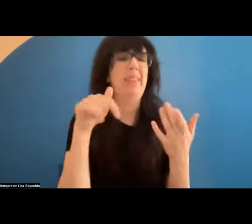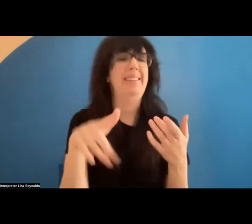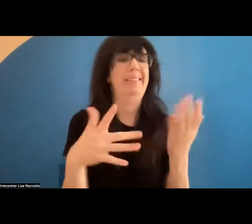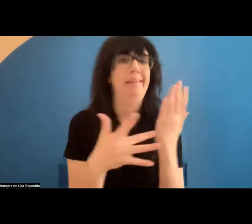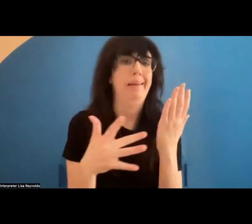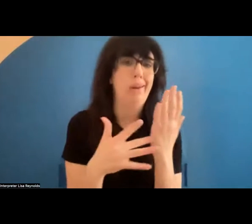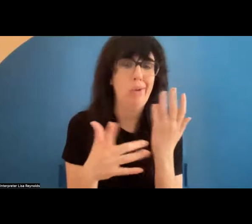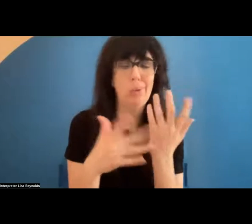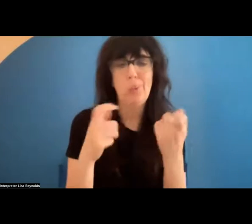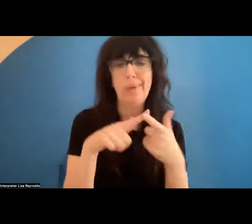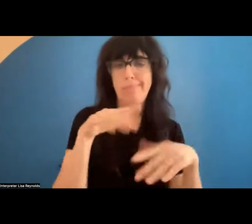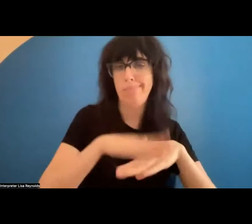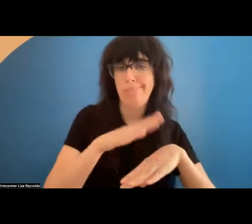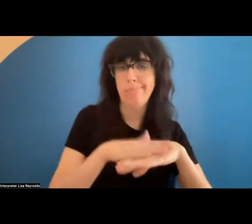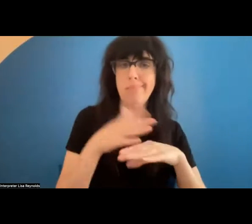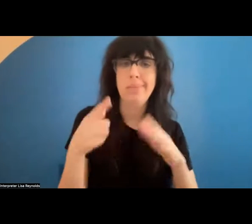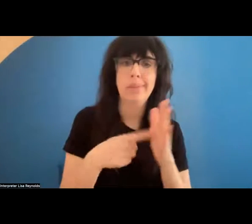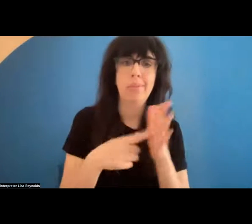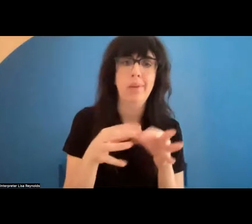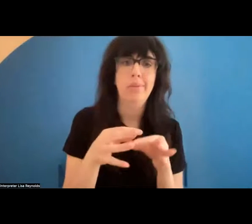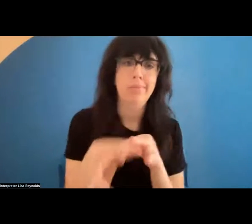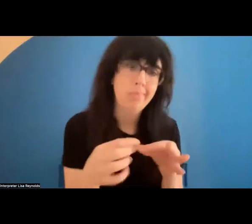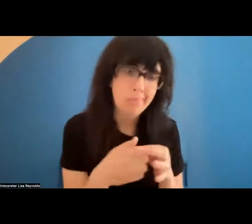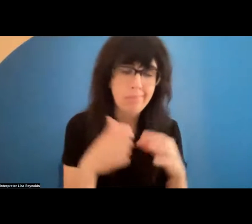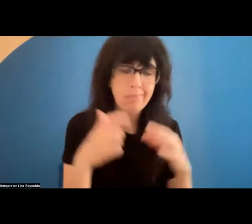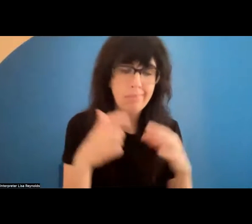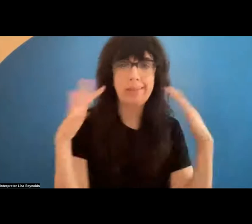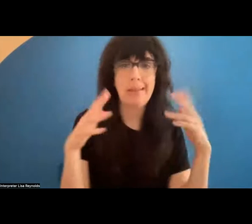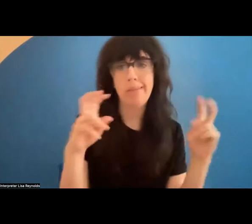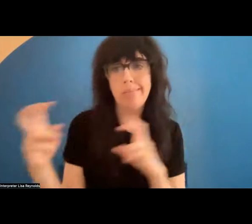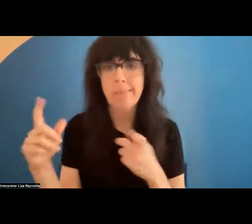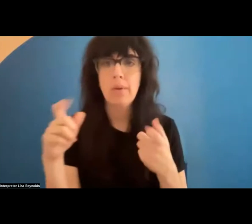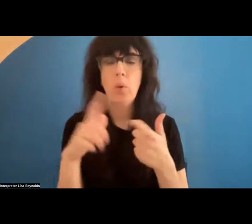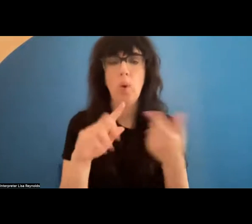s, sound issues, and changing circumstances